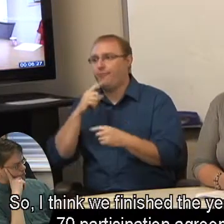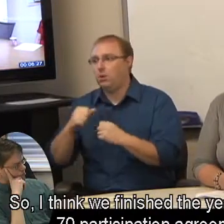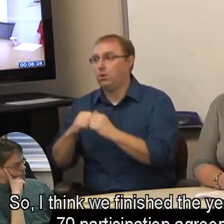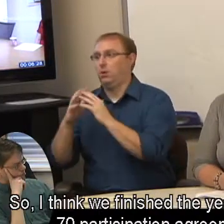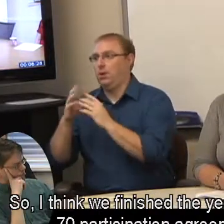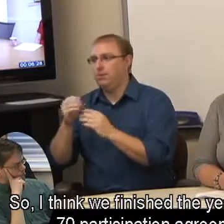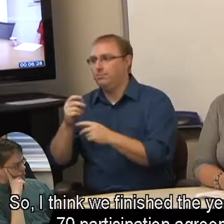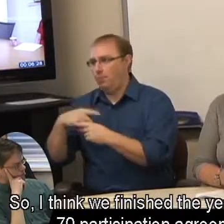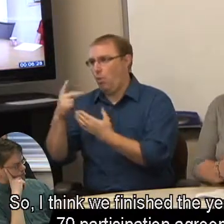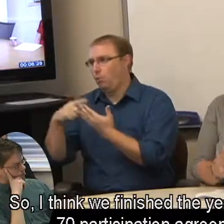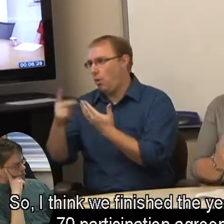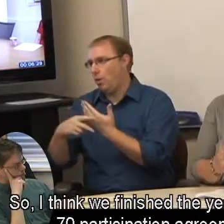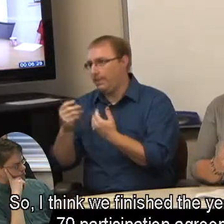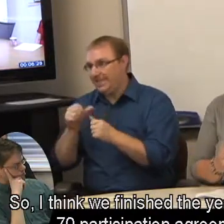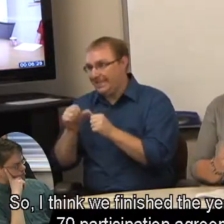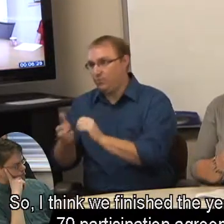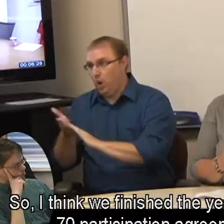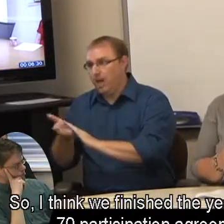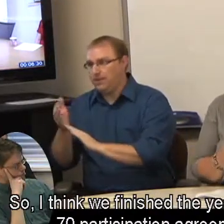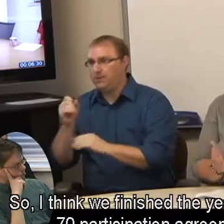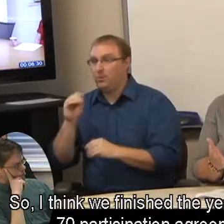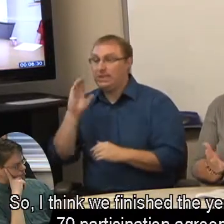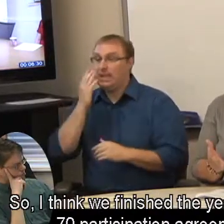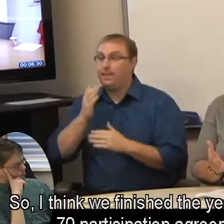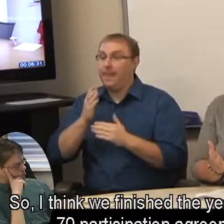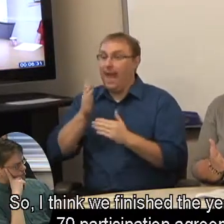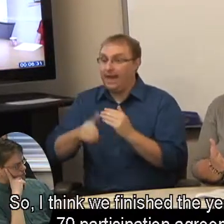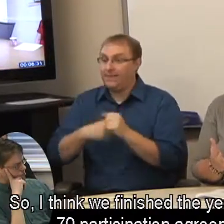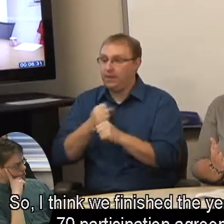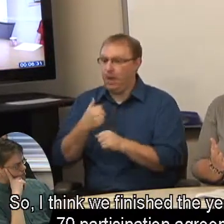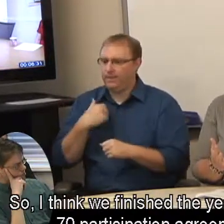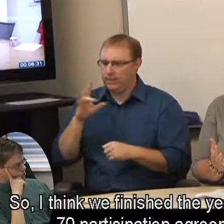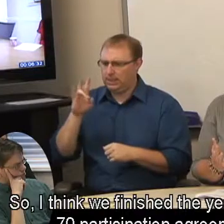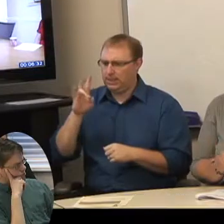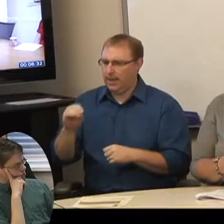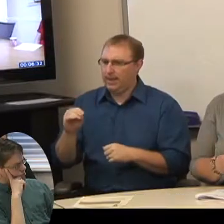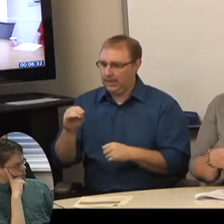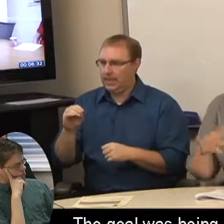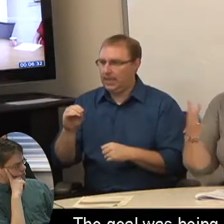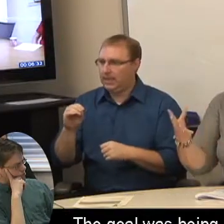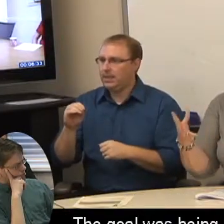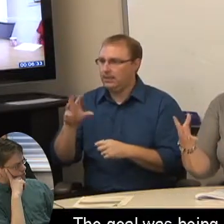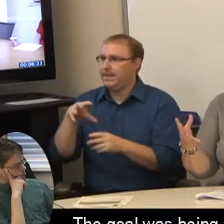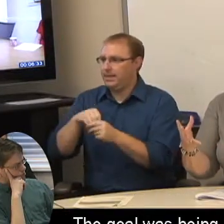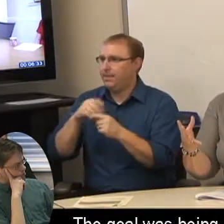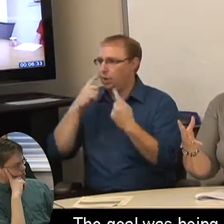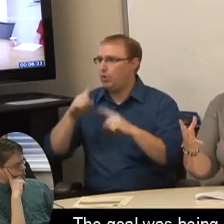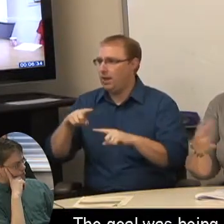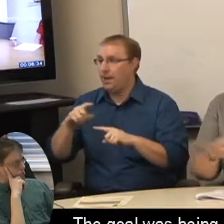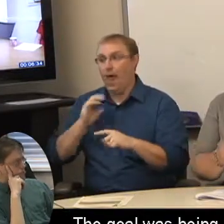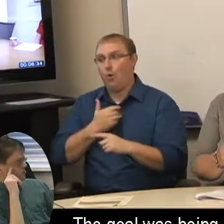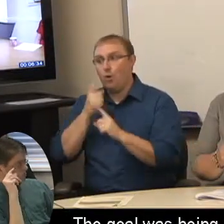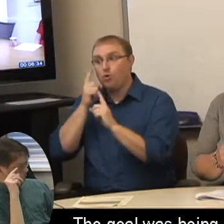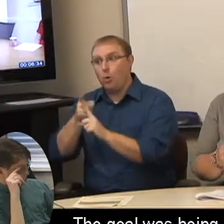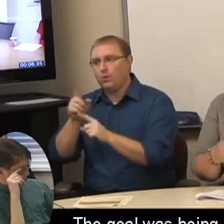So, I think we finished the year with about 70 participation agreements. The goal was being 100.